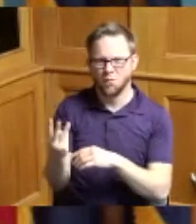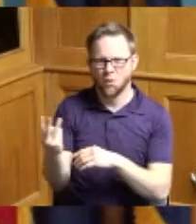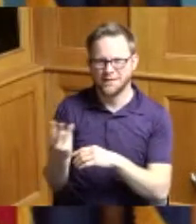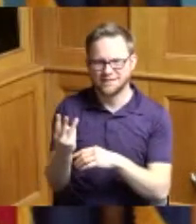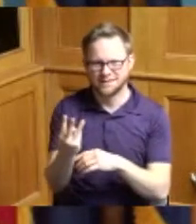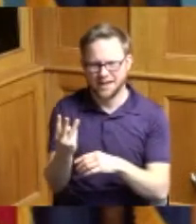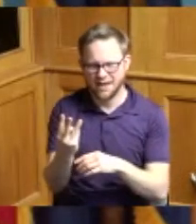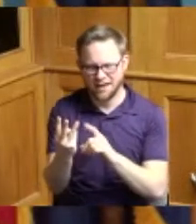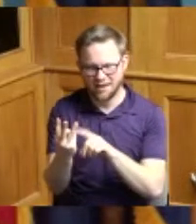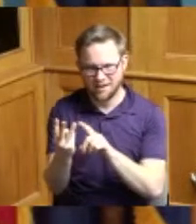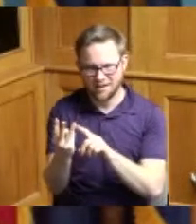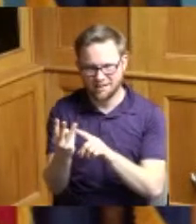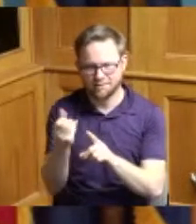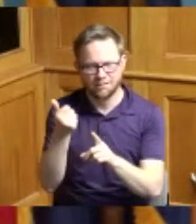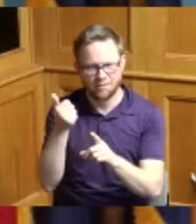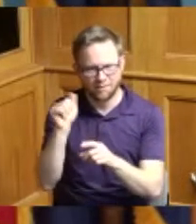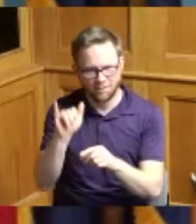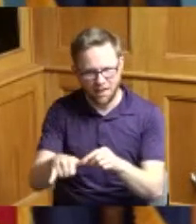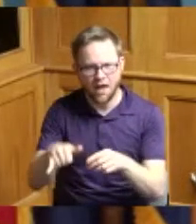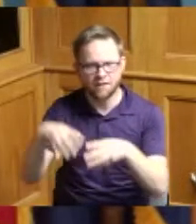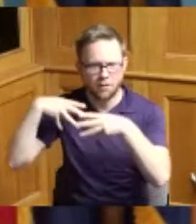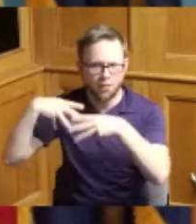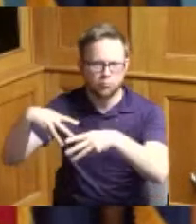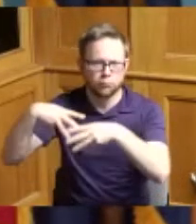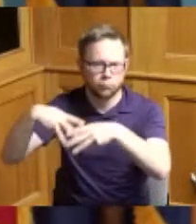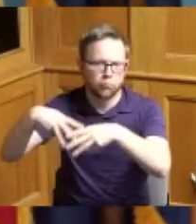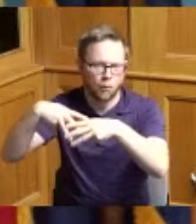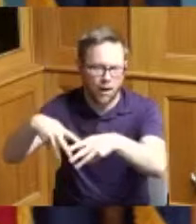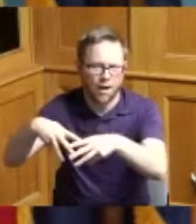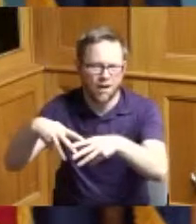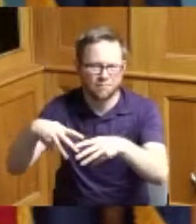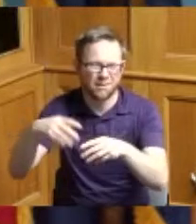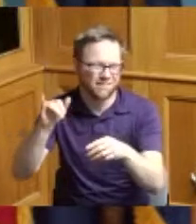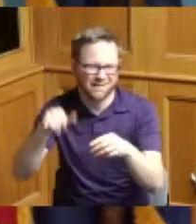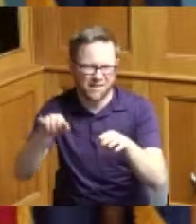probably the parade but that's just you know like opening day parade and people